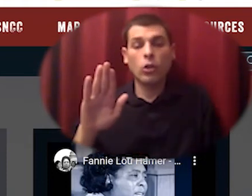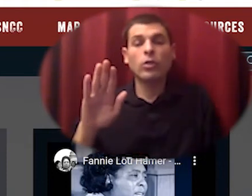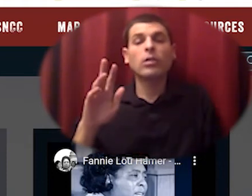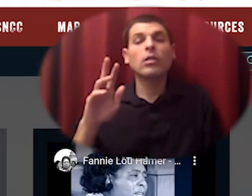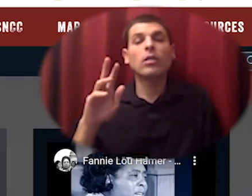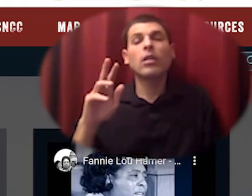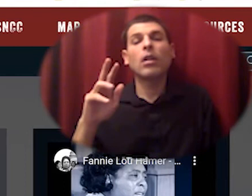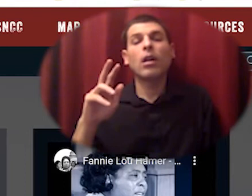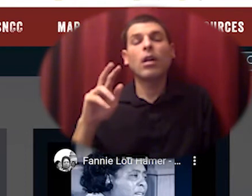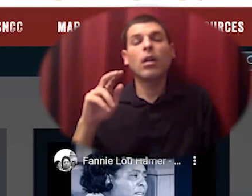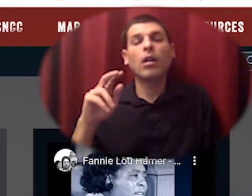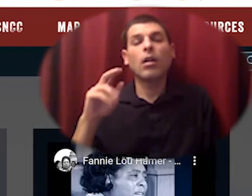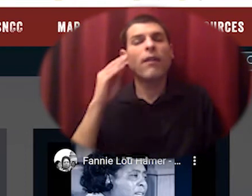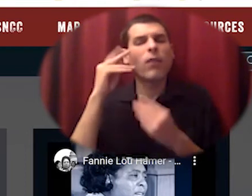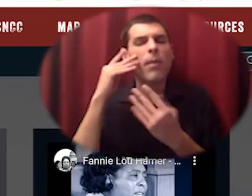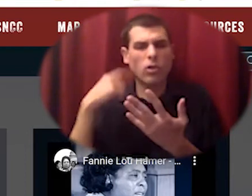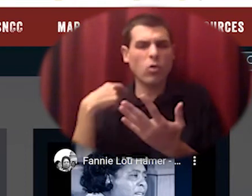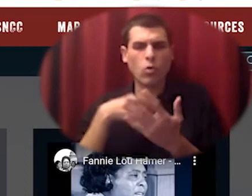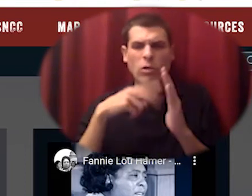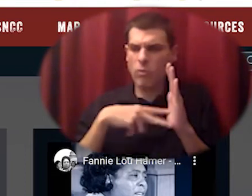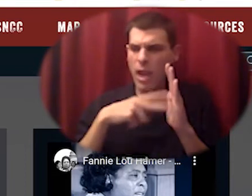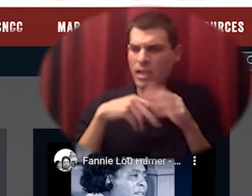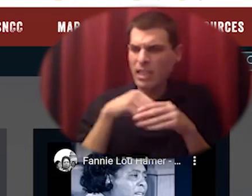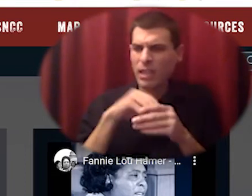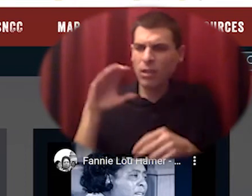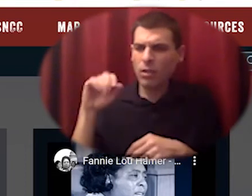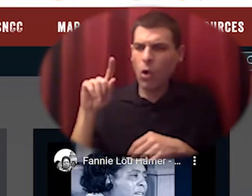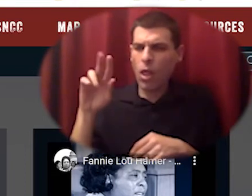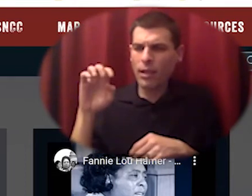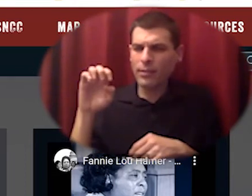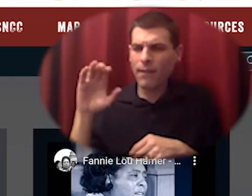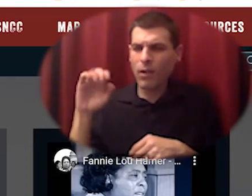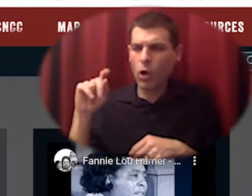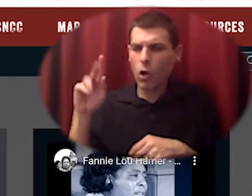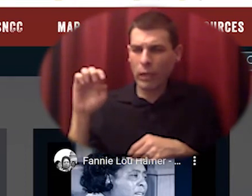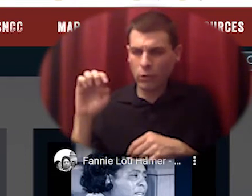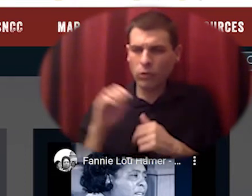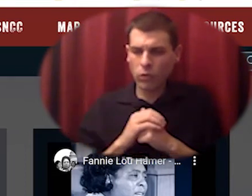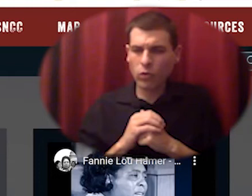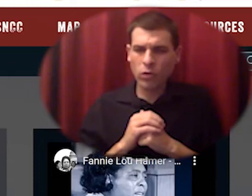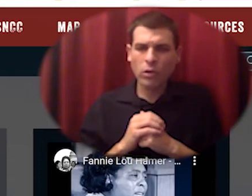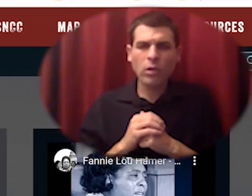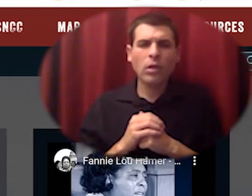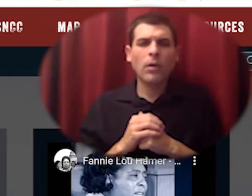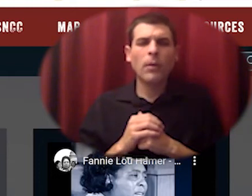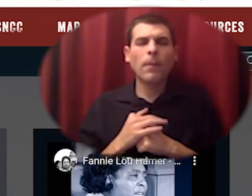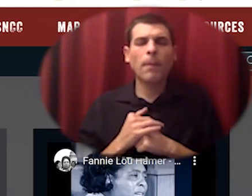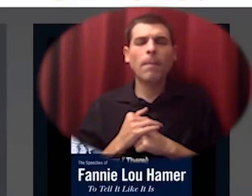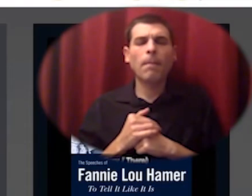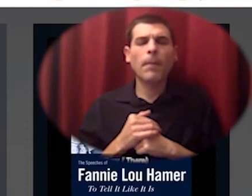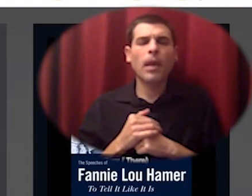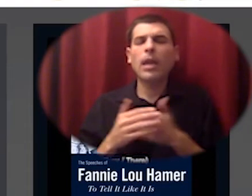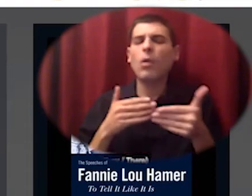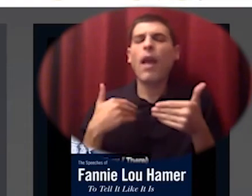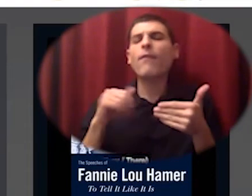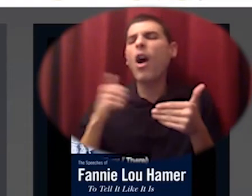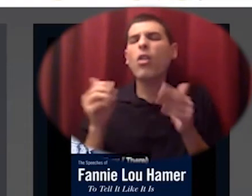in uh oh there's there's another book that's just about her it's a biography about her and Fannie